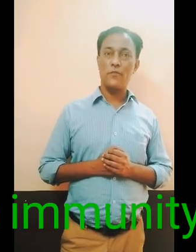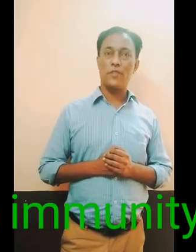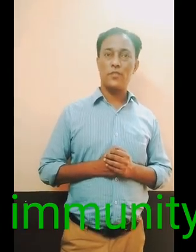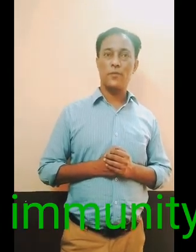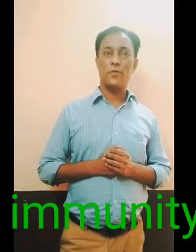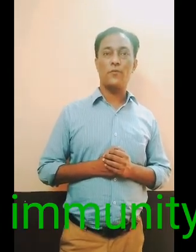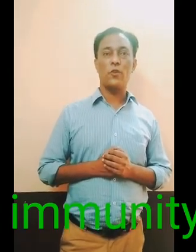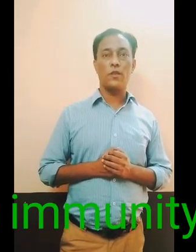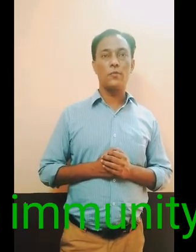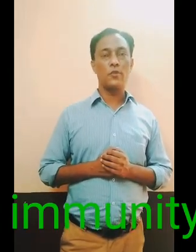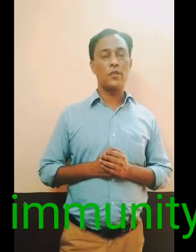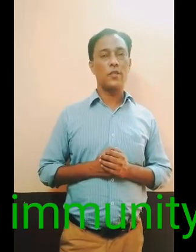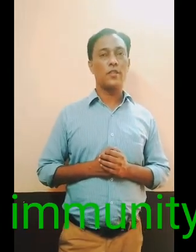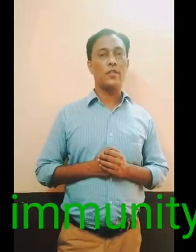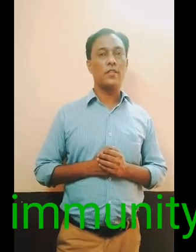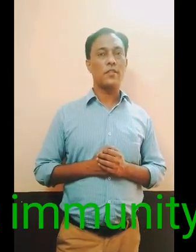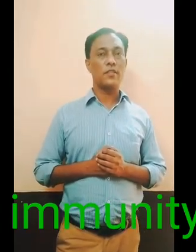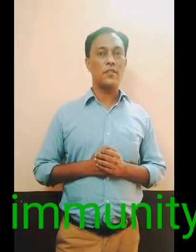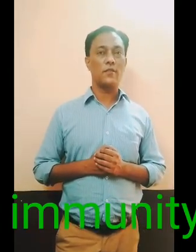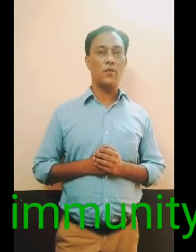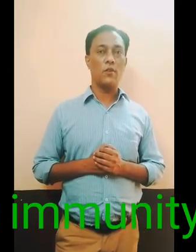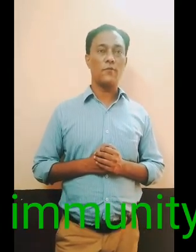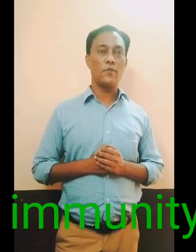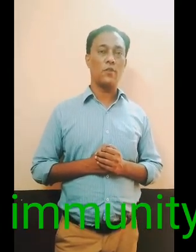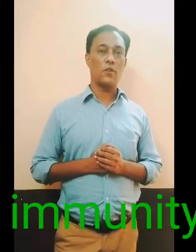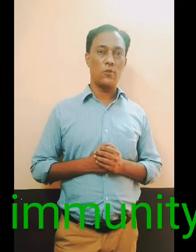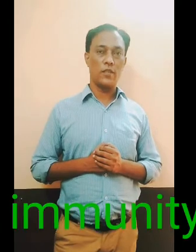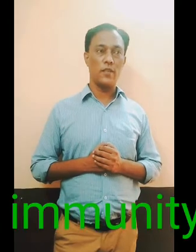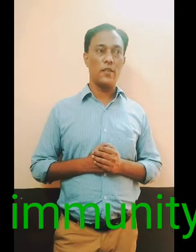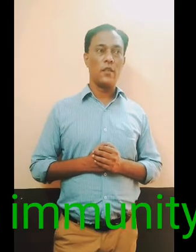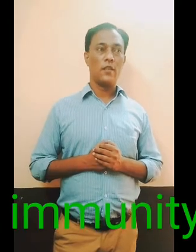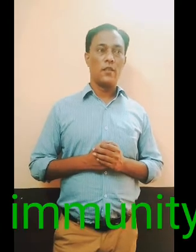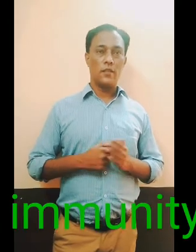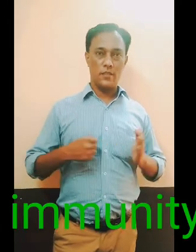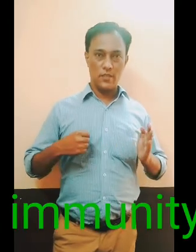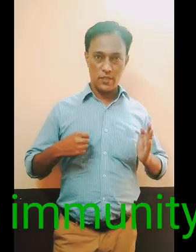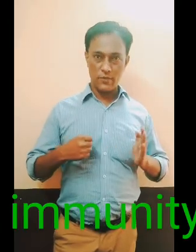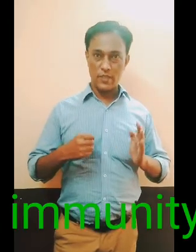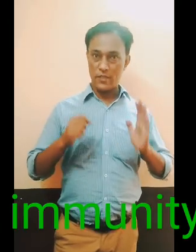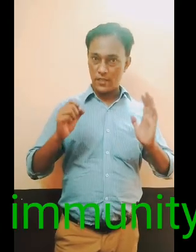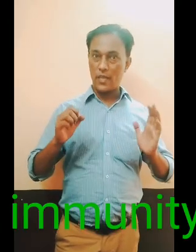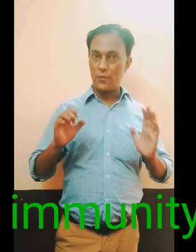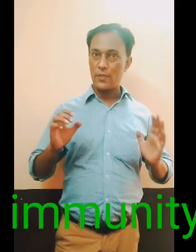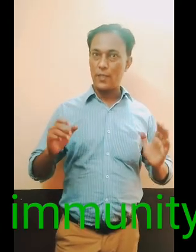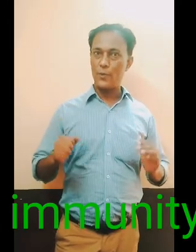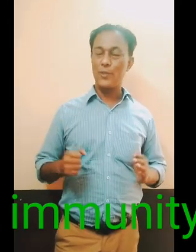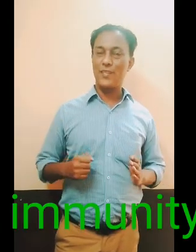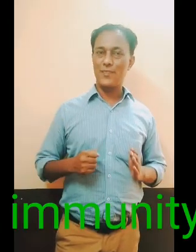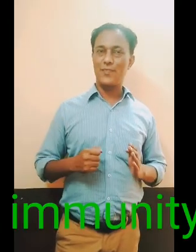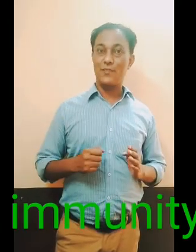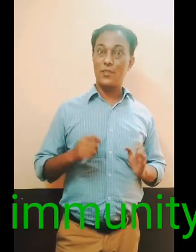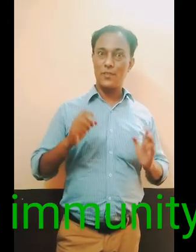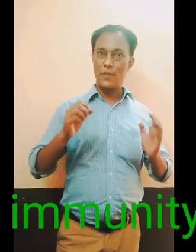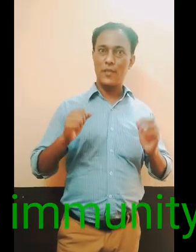take first tips for interview the increasing of taruna this month is the I will tell you yes it